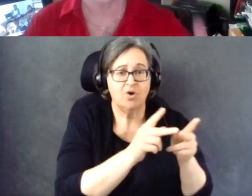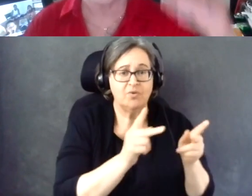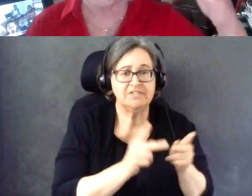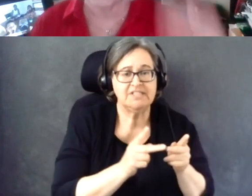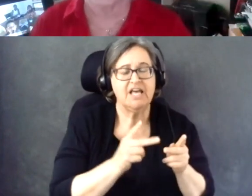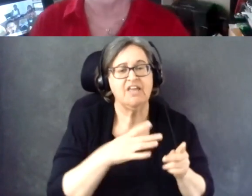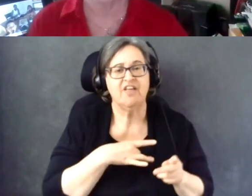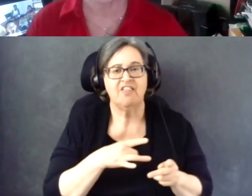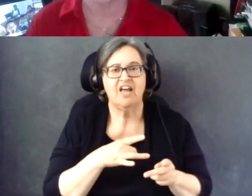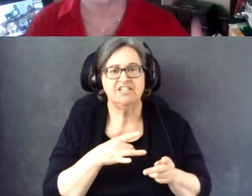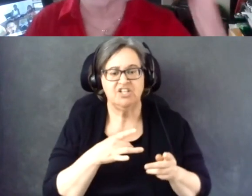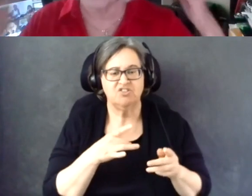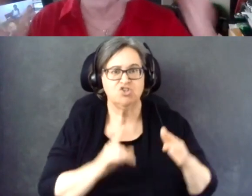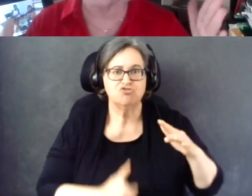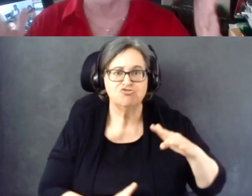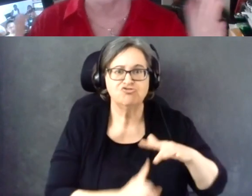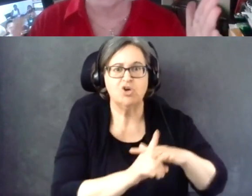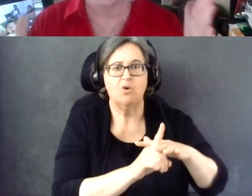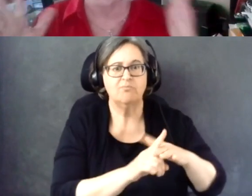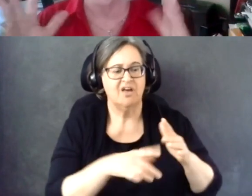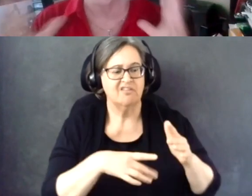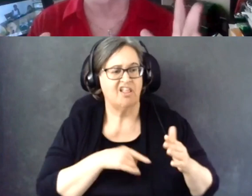They like to physically be present.